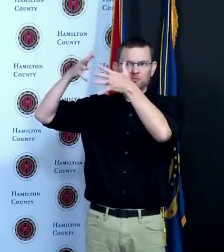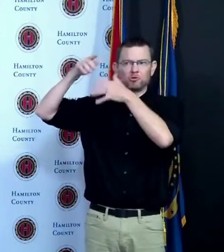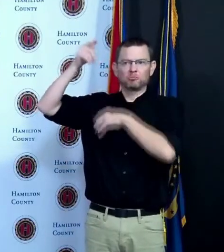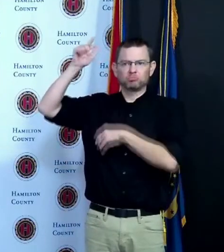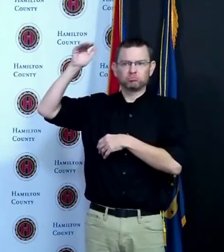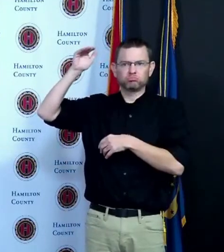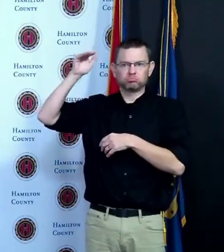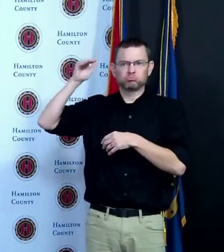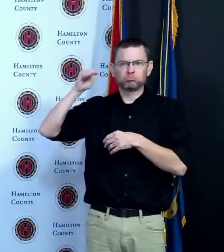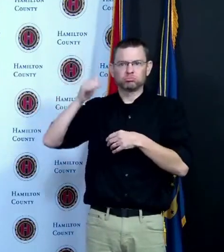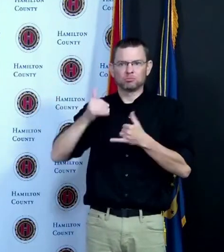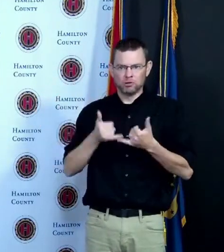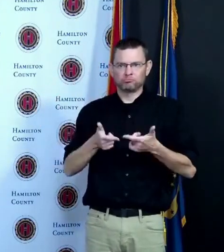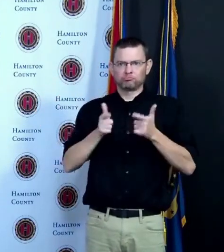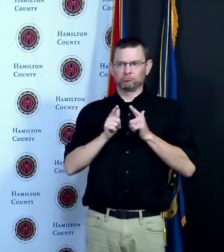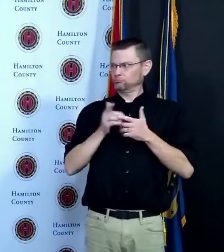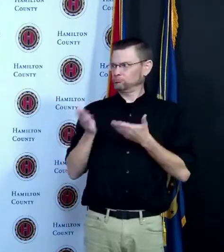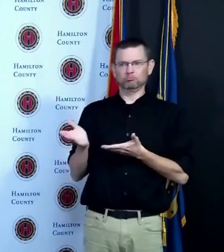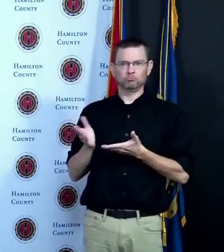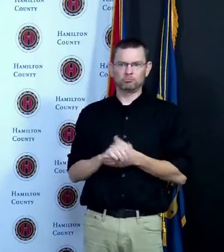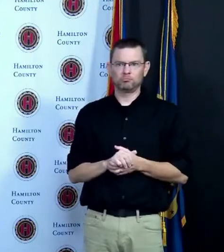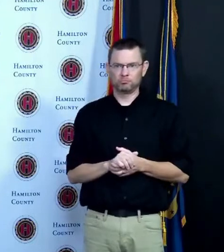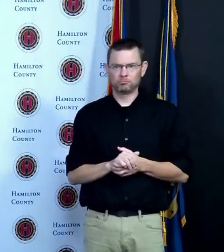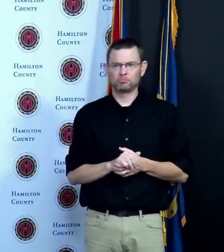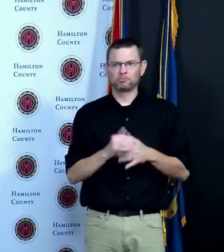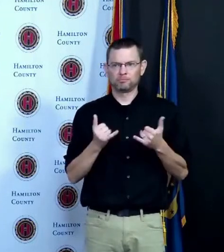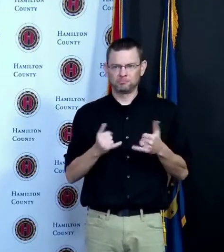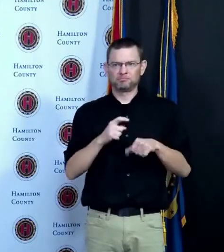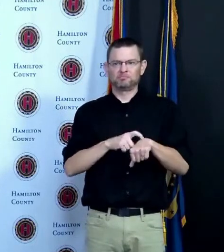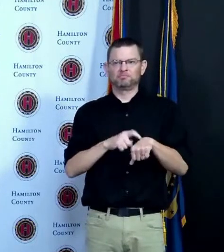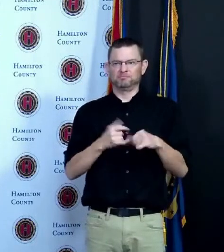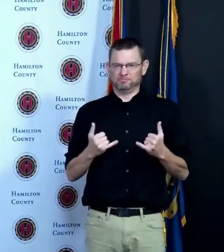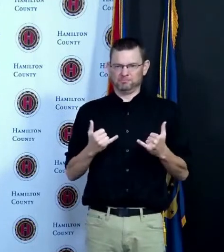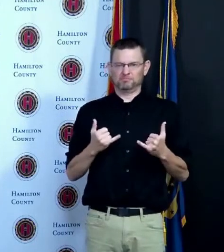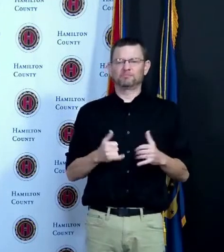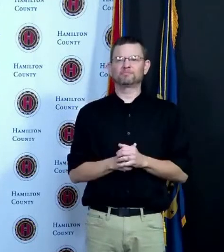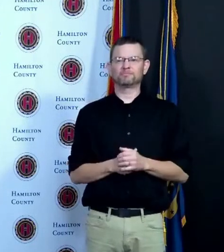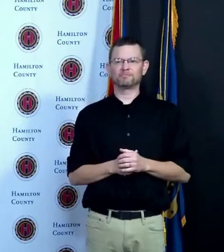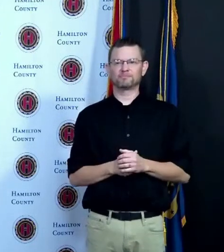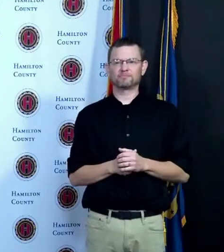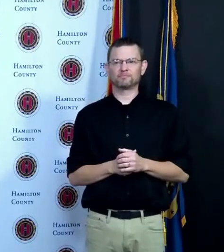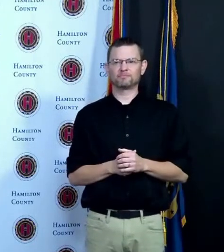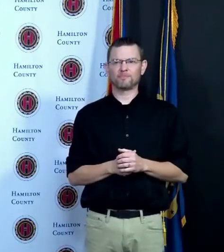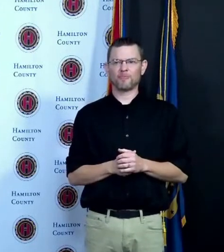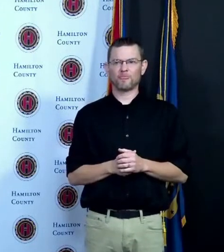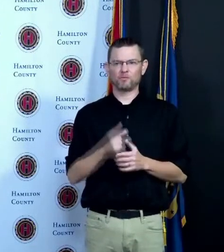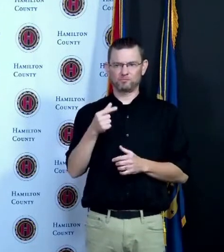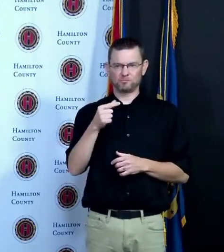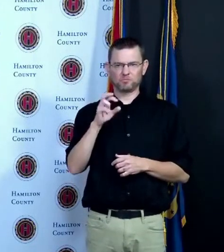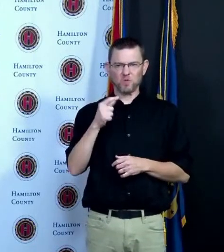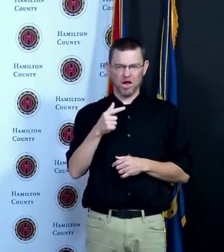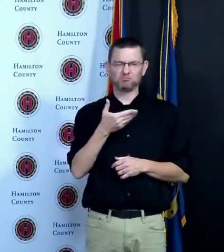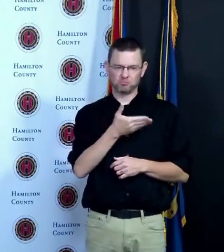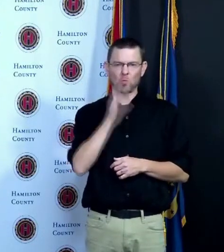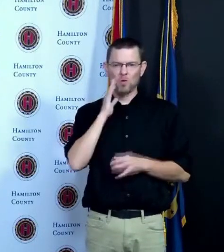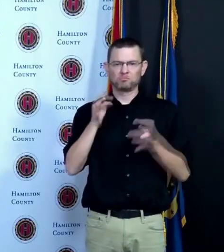that shows a large population of those that are most vulnerable those that are 65 and above have